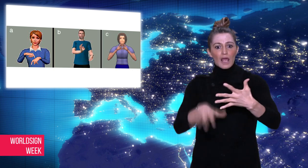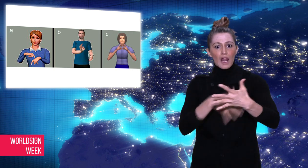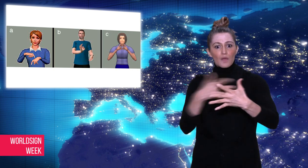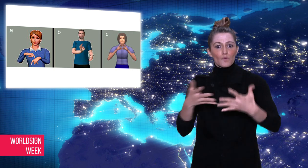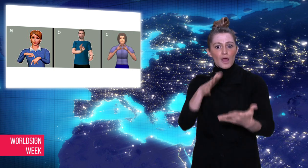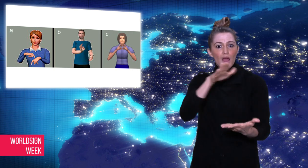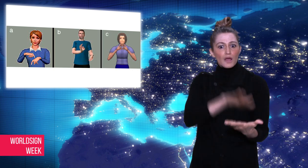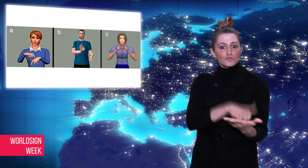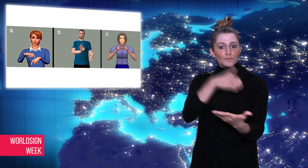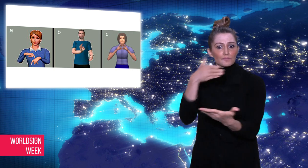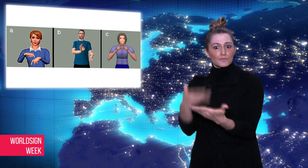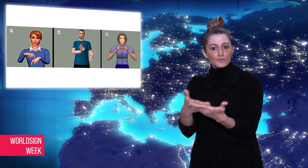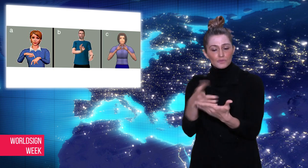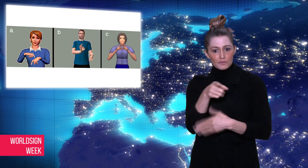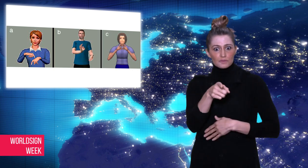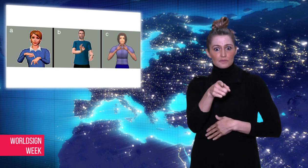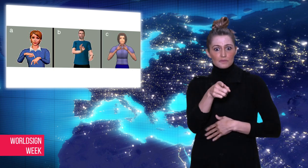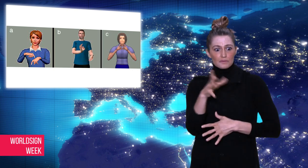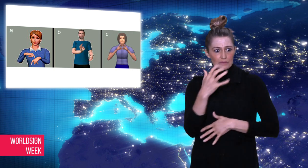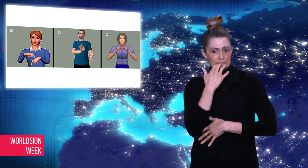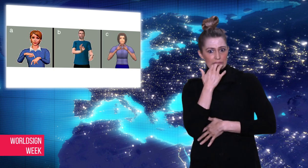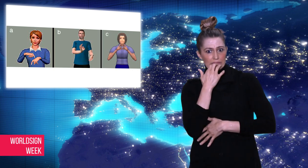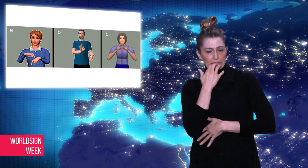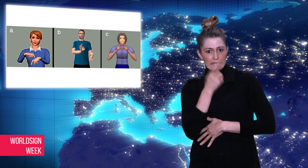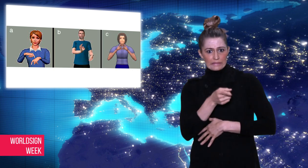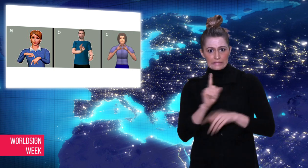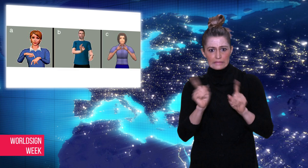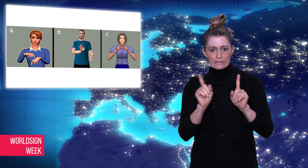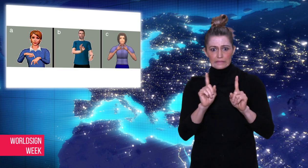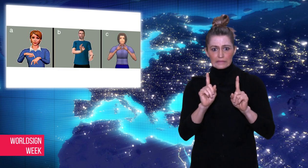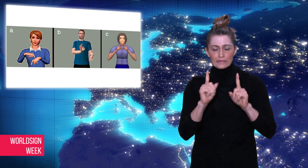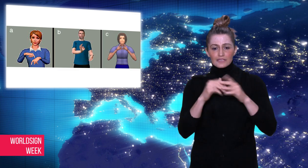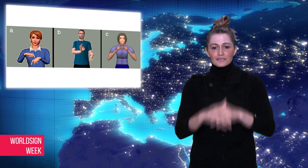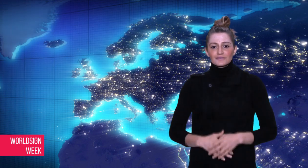language interpreters”.